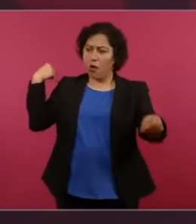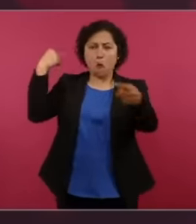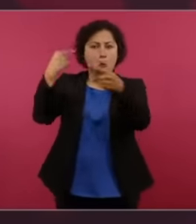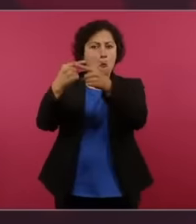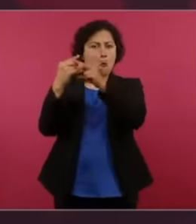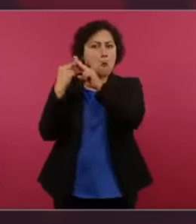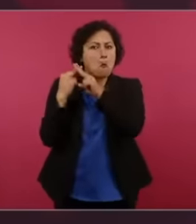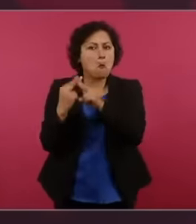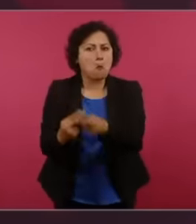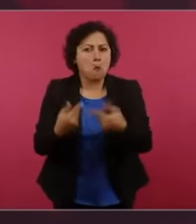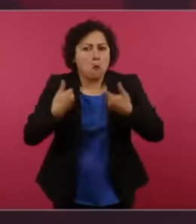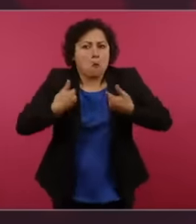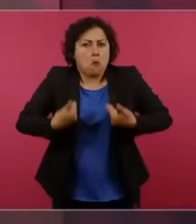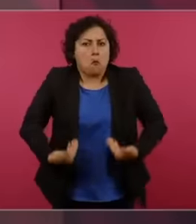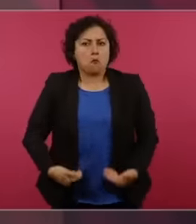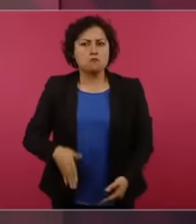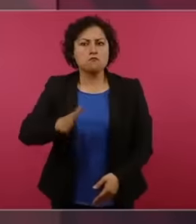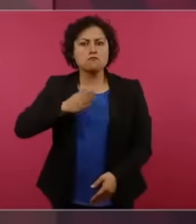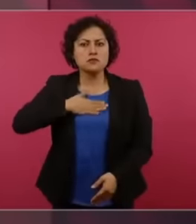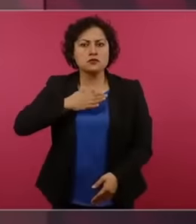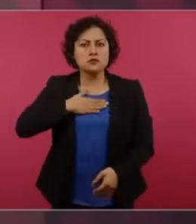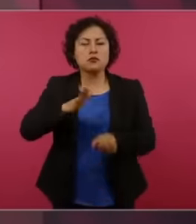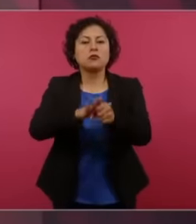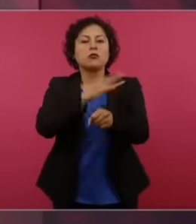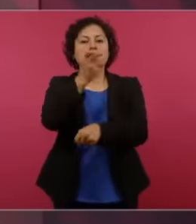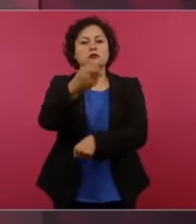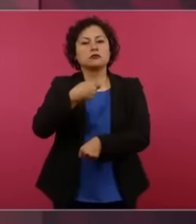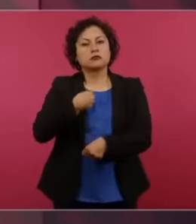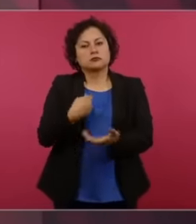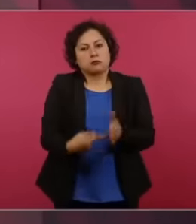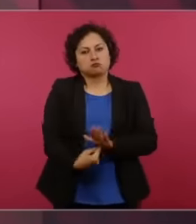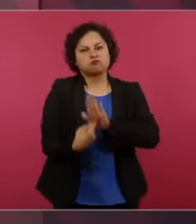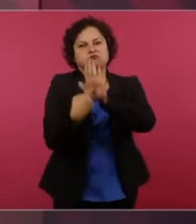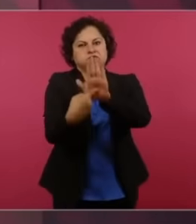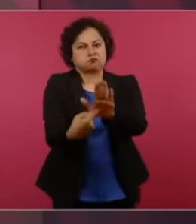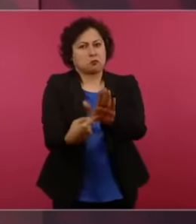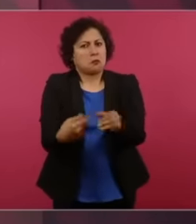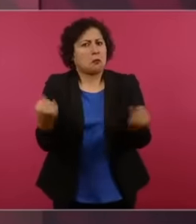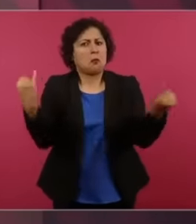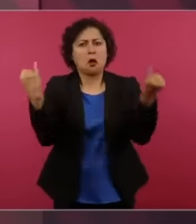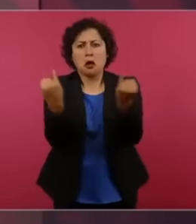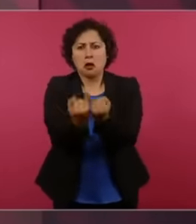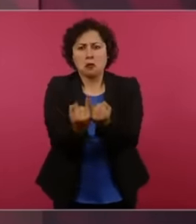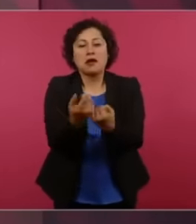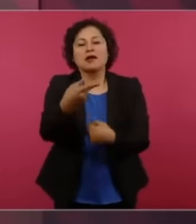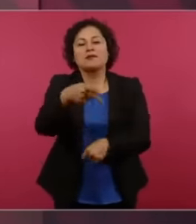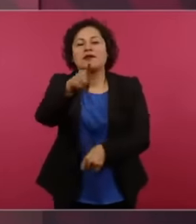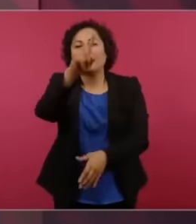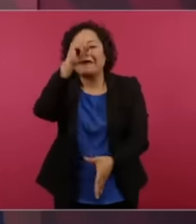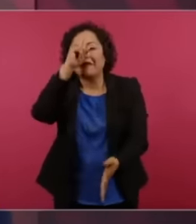if they had liquidated me when I was head of government and they had taken me along with